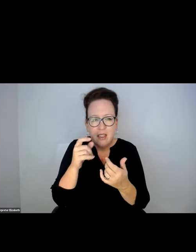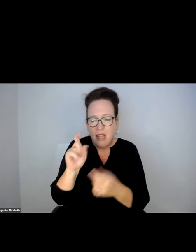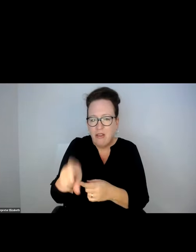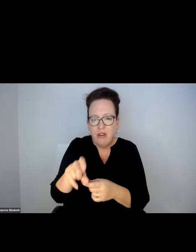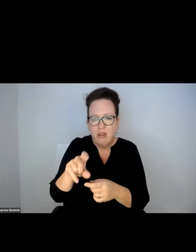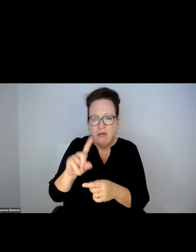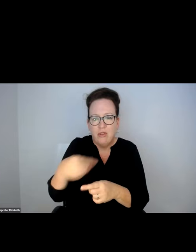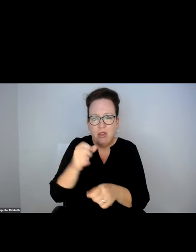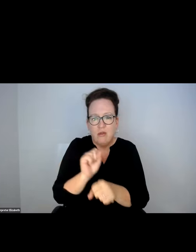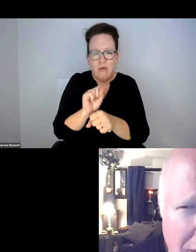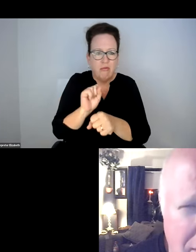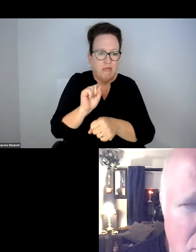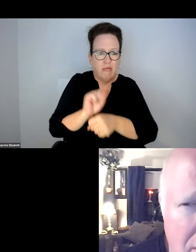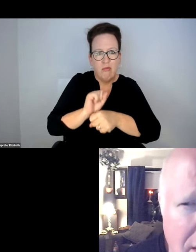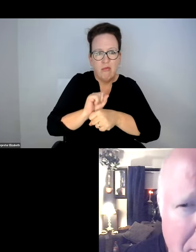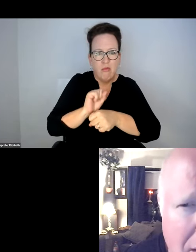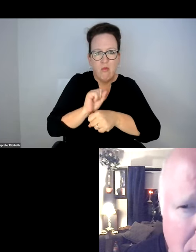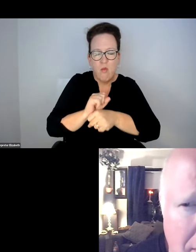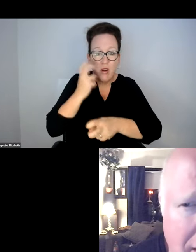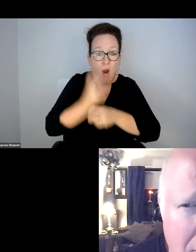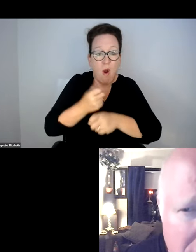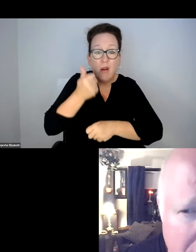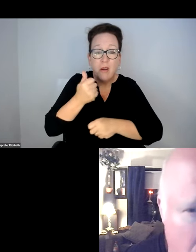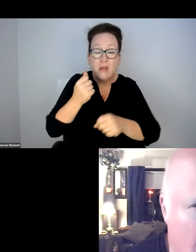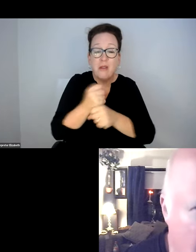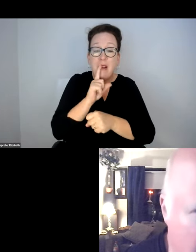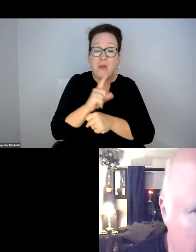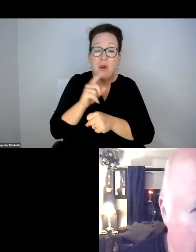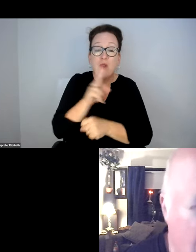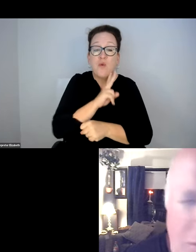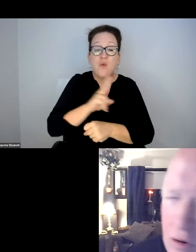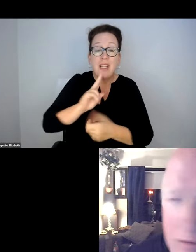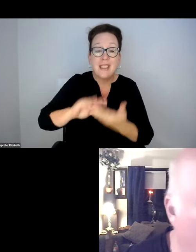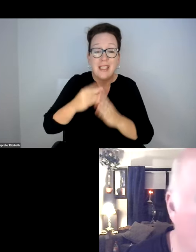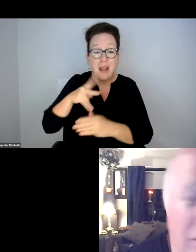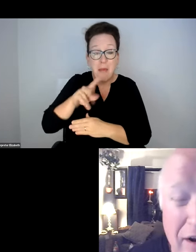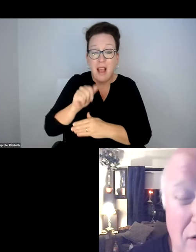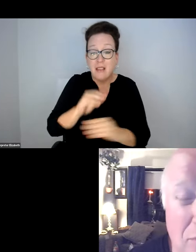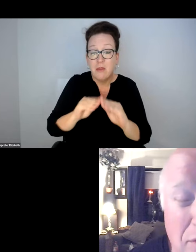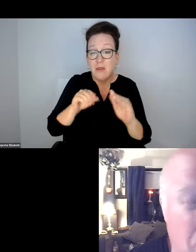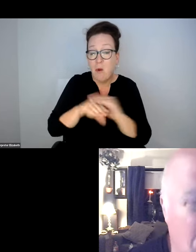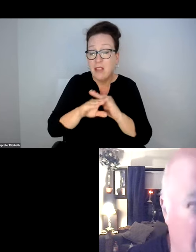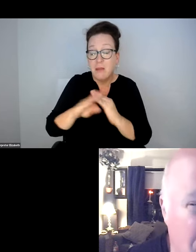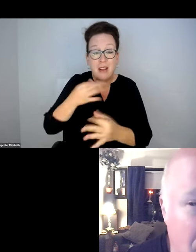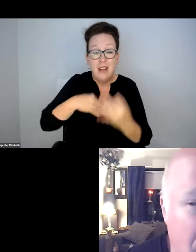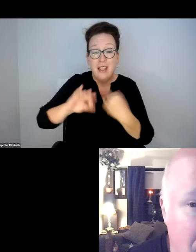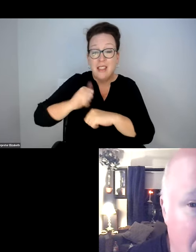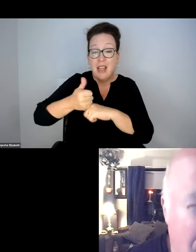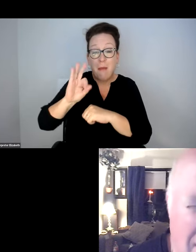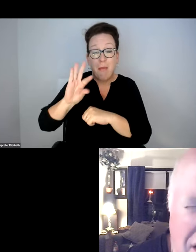TROUBLE WITH THE RATIONALE BECAUSE IF THEY COULD MAYBE WORKED HARDER ON OPTIMIZING THE TWIN CITY PLAZA ONE AND MAKE IT